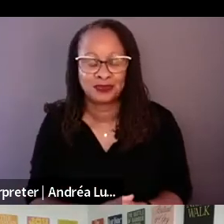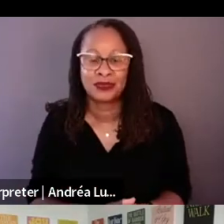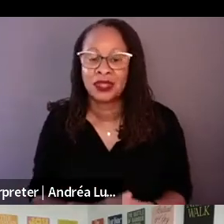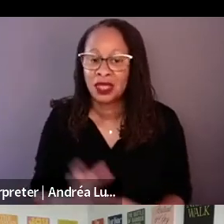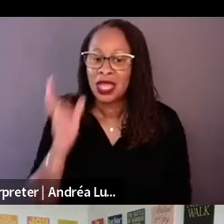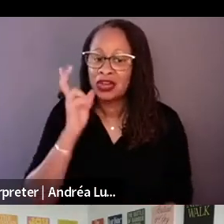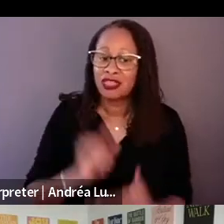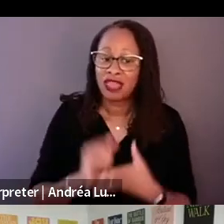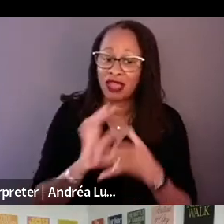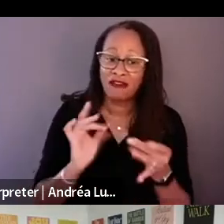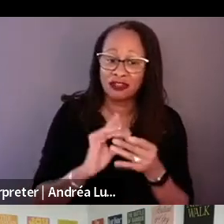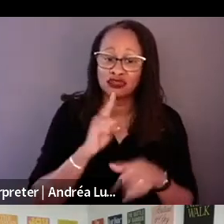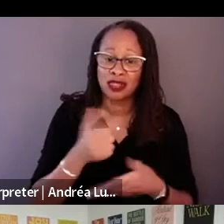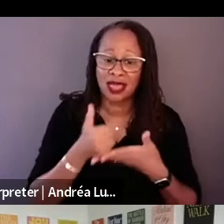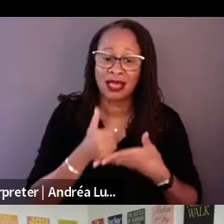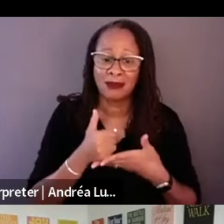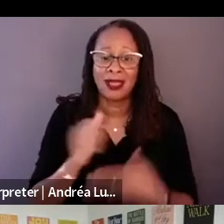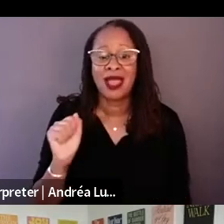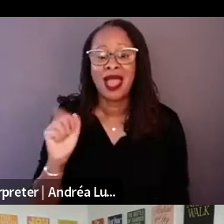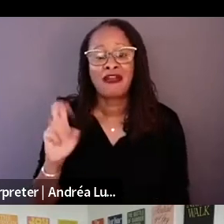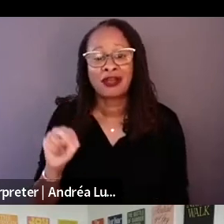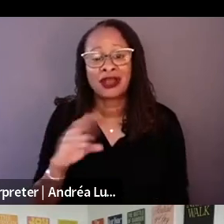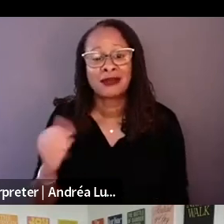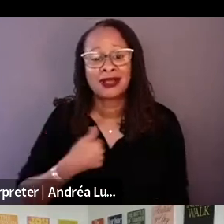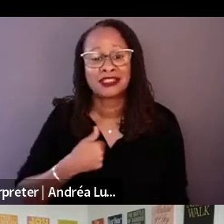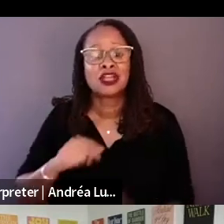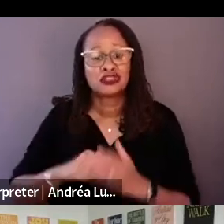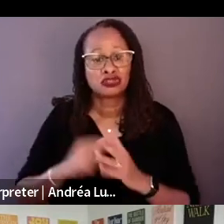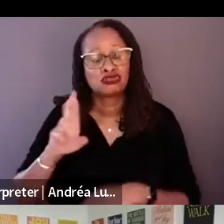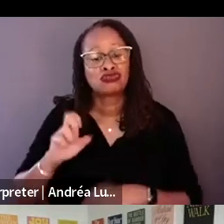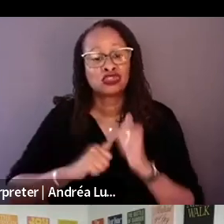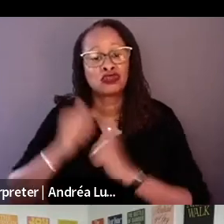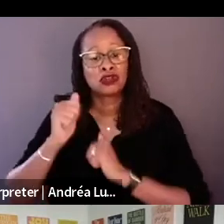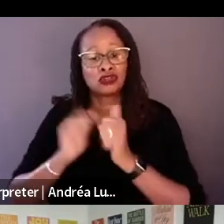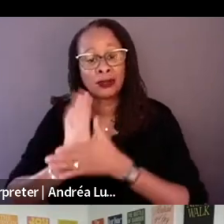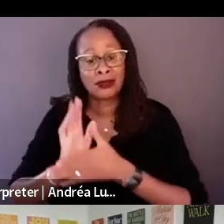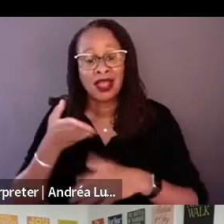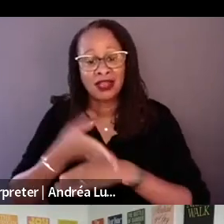After that, it took about six weeks until the film basically found the form.